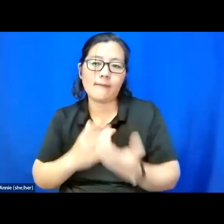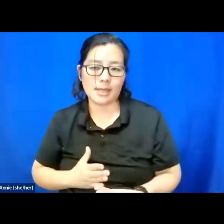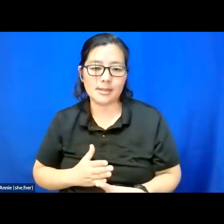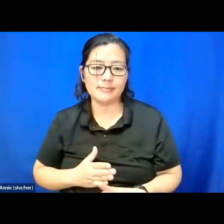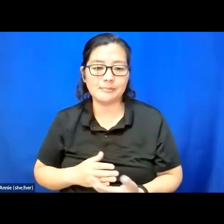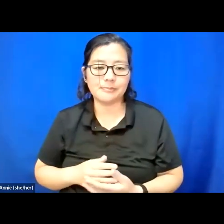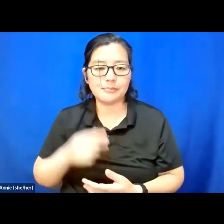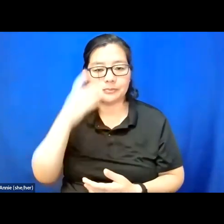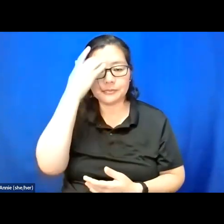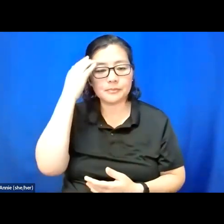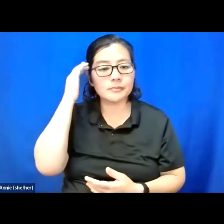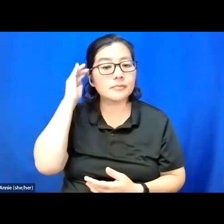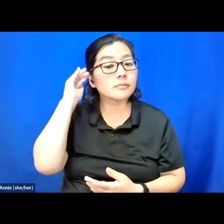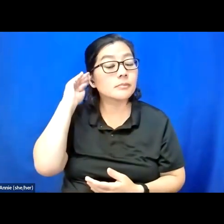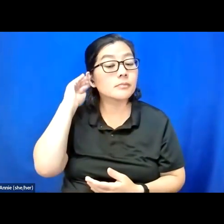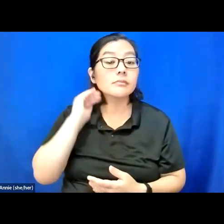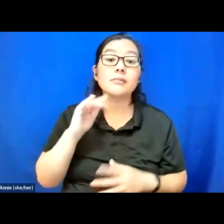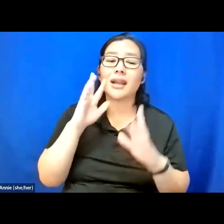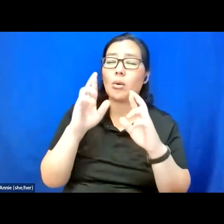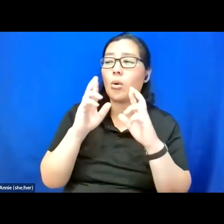I don't -- I hope that in the work that I've done,